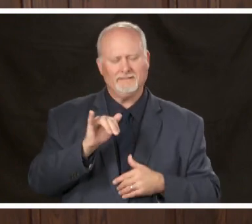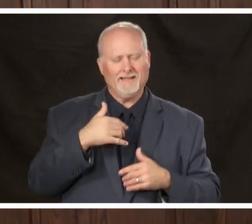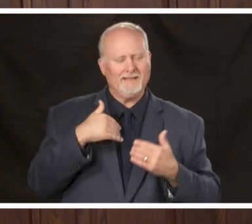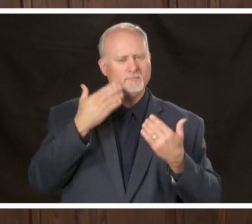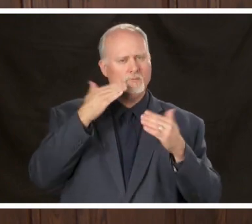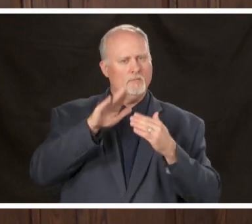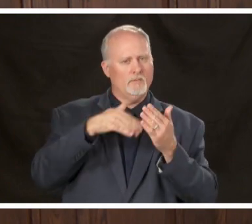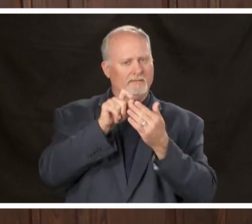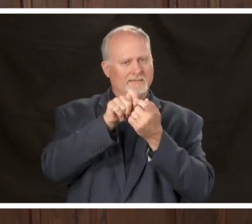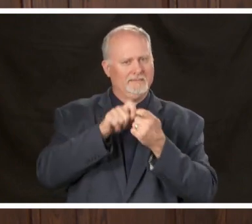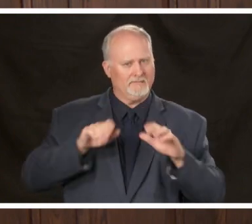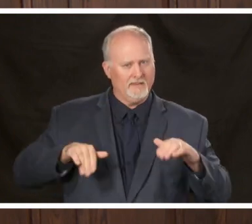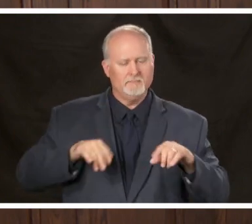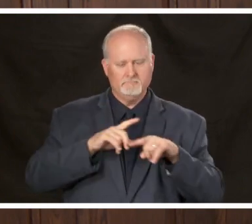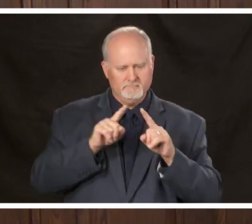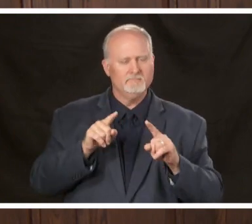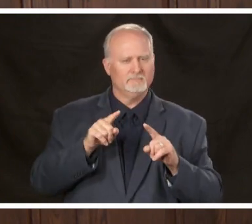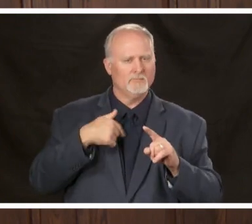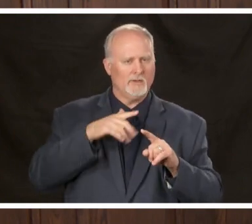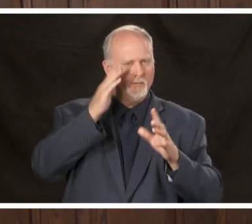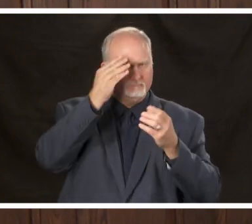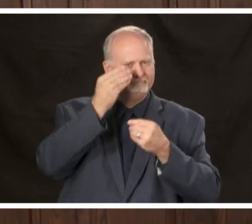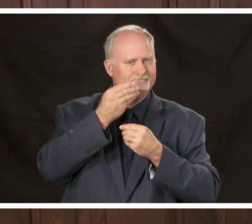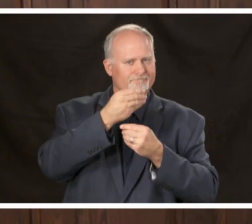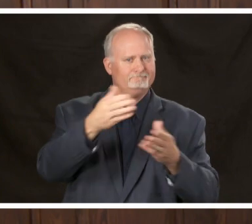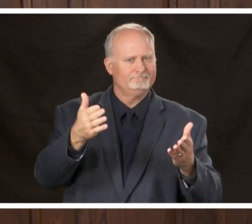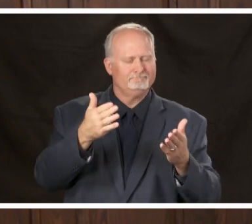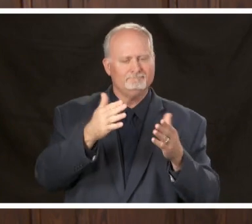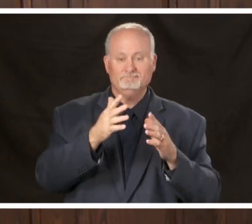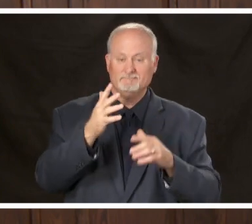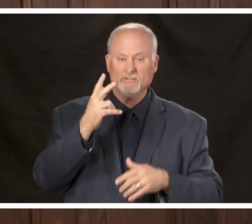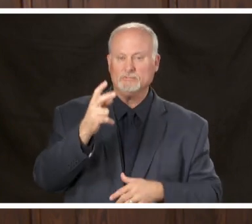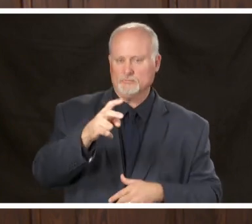now but you can expect to see some pretty strict visitor restrictions